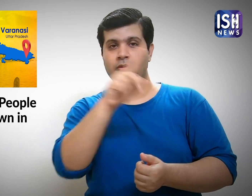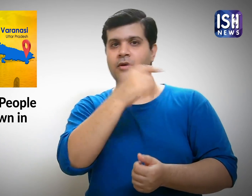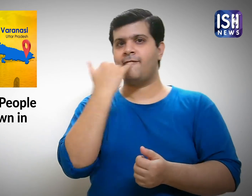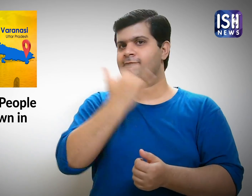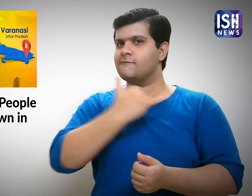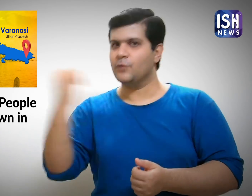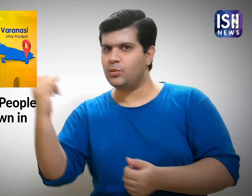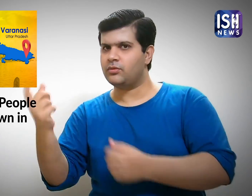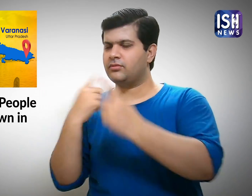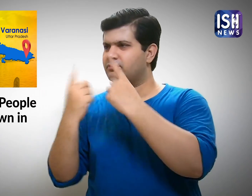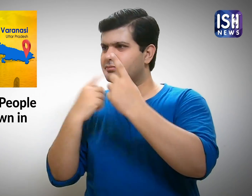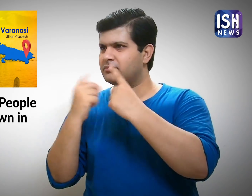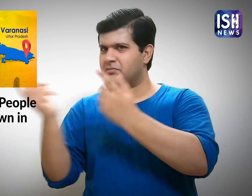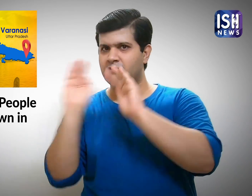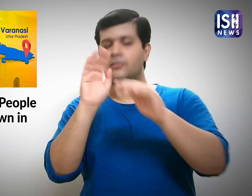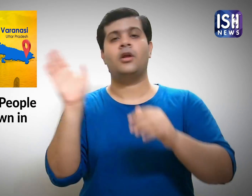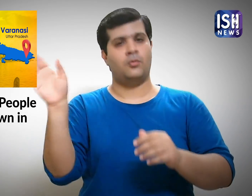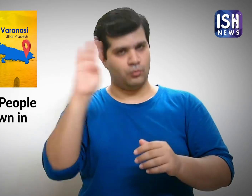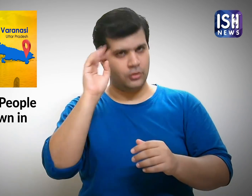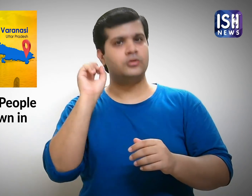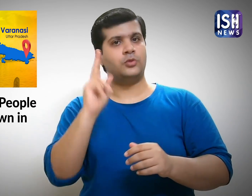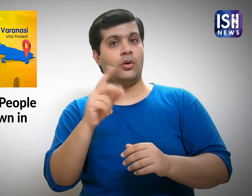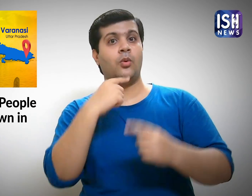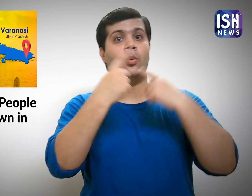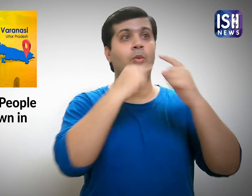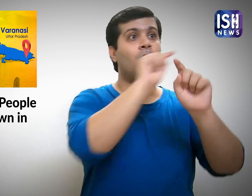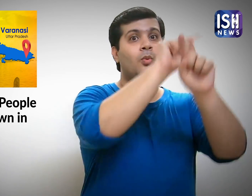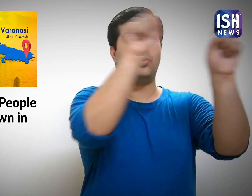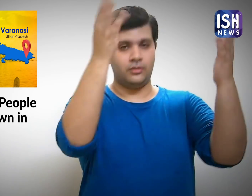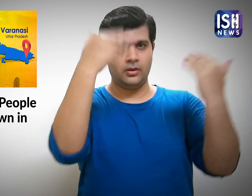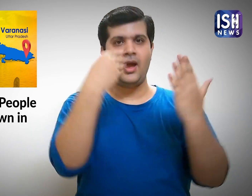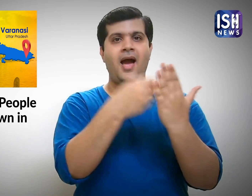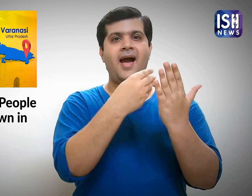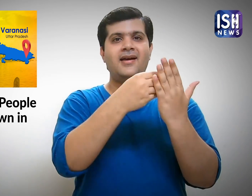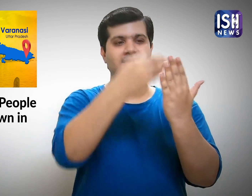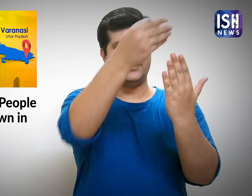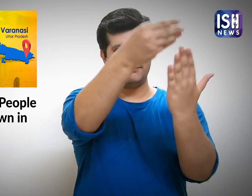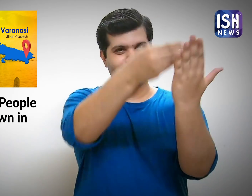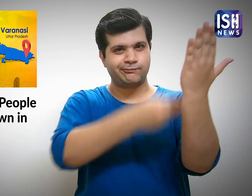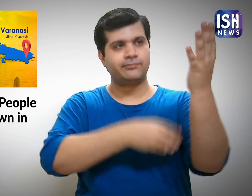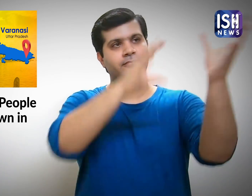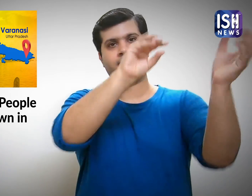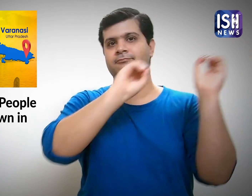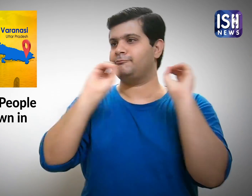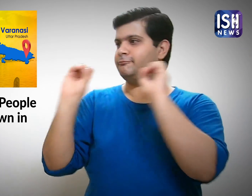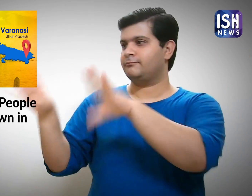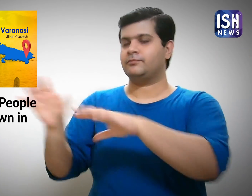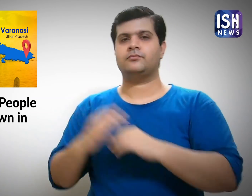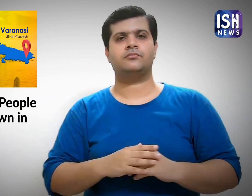He contacted them and they agreed to help. Mr Tripathi then gave them a list of addresses.